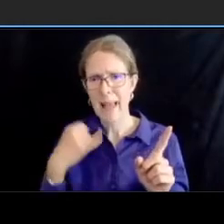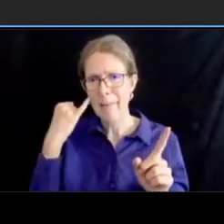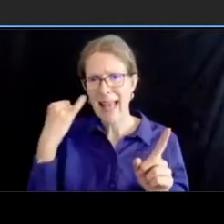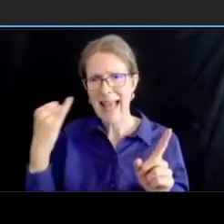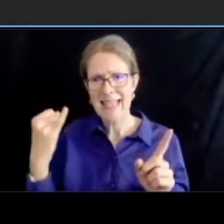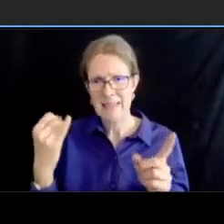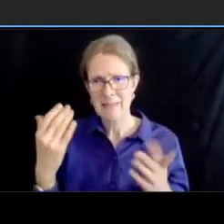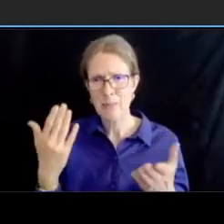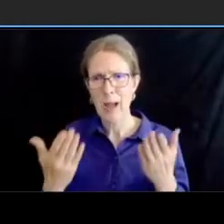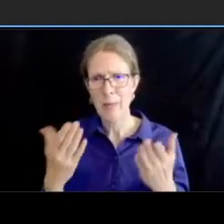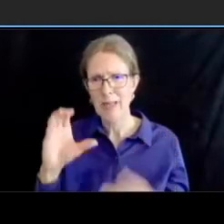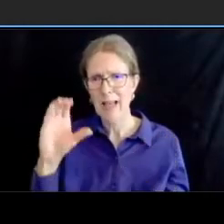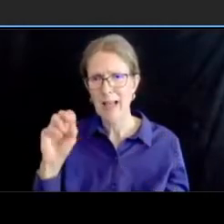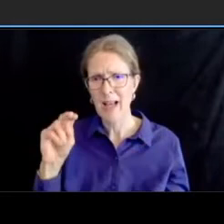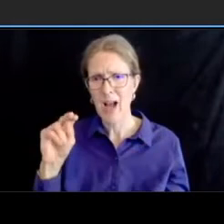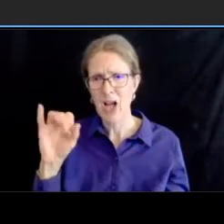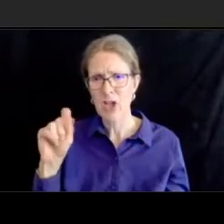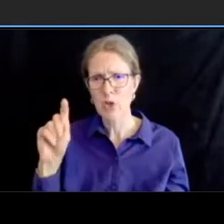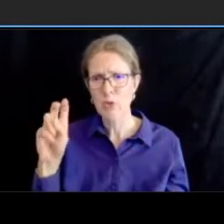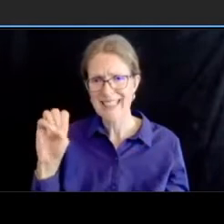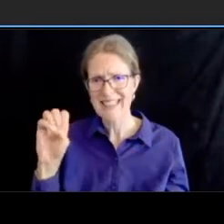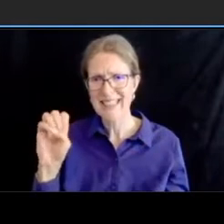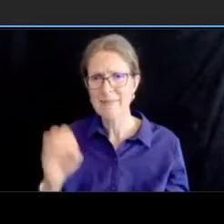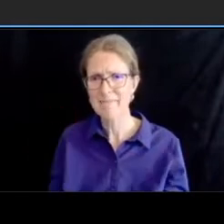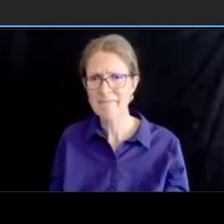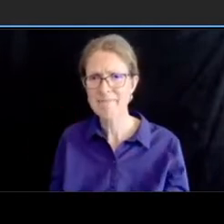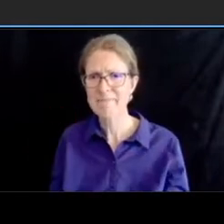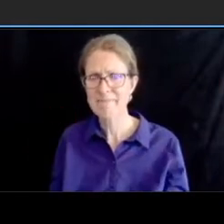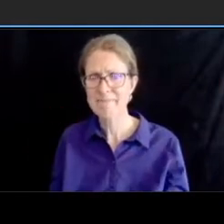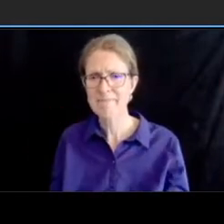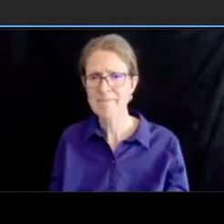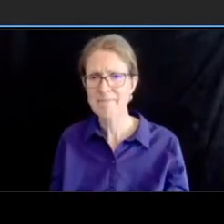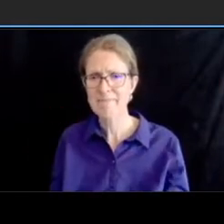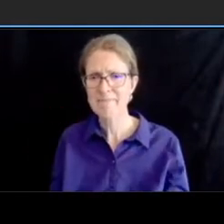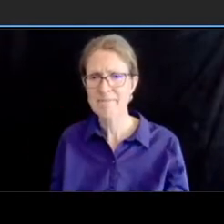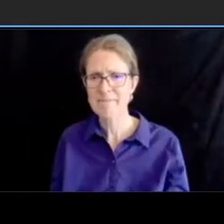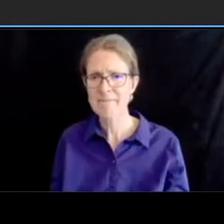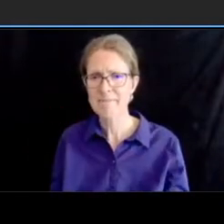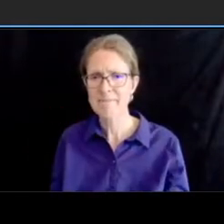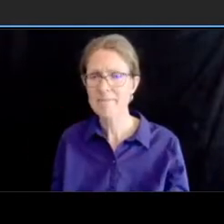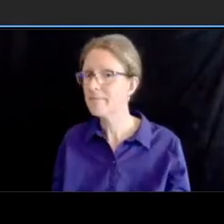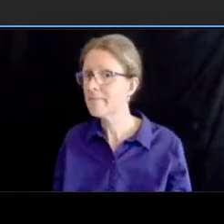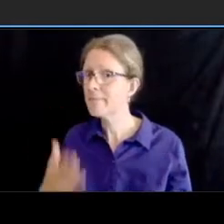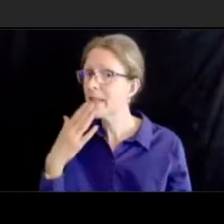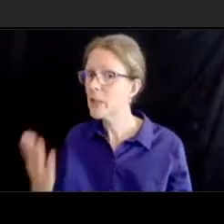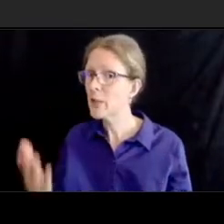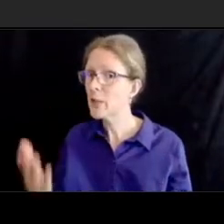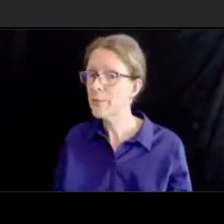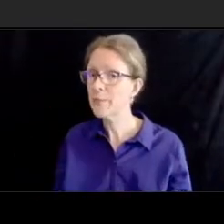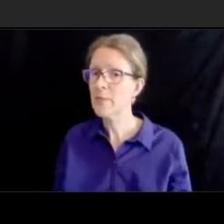thank you uh ed in general uh and laura question was proposed can you comment further on traffic